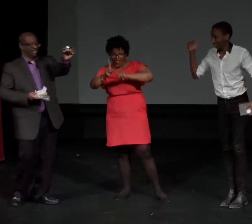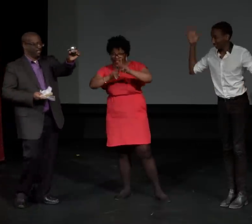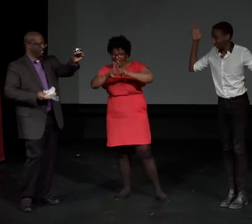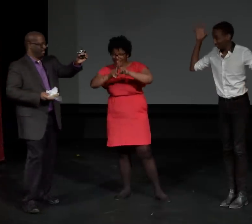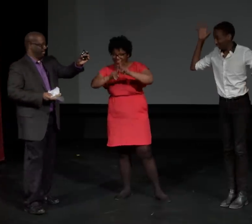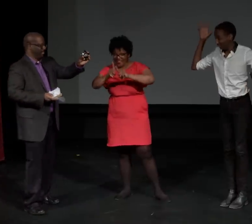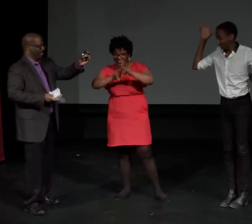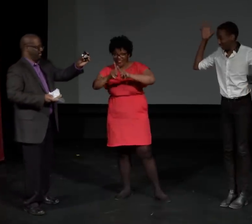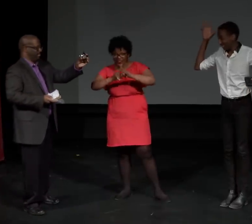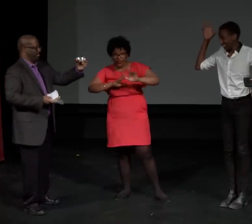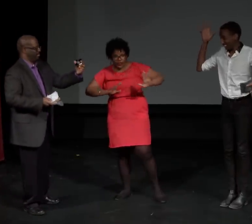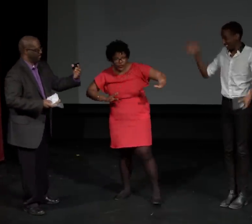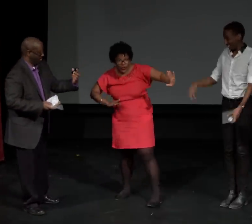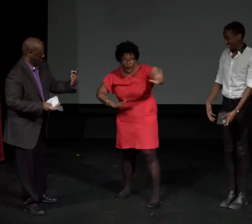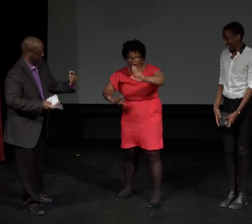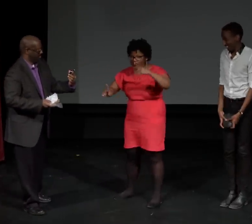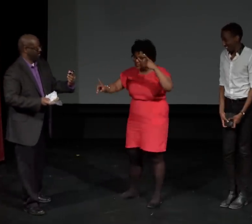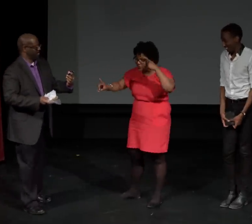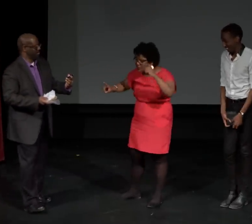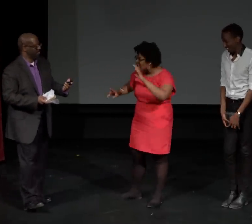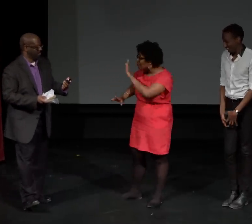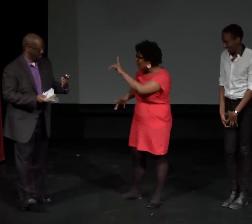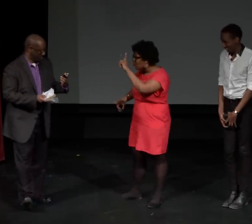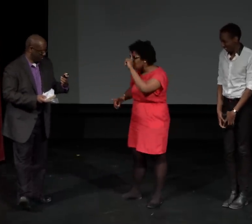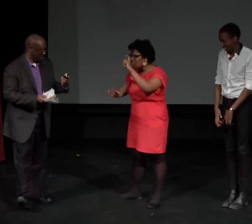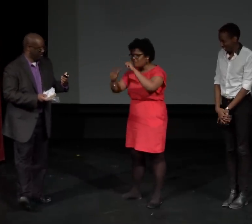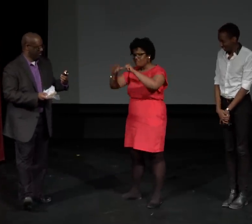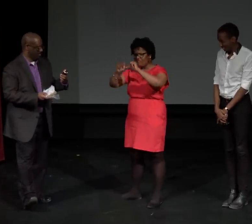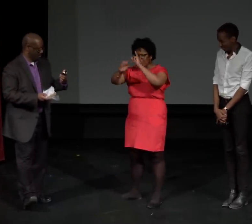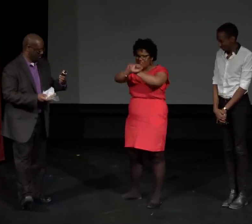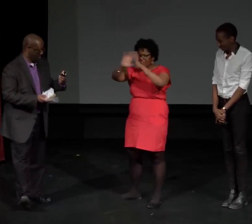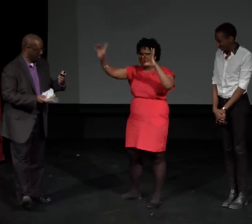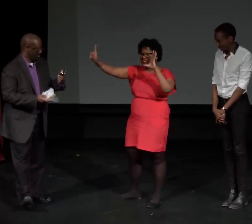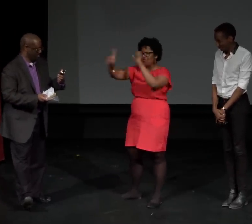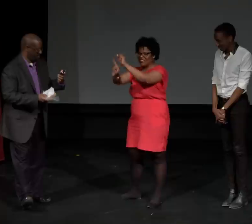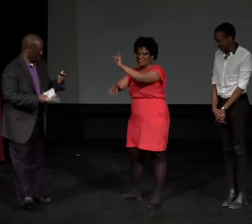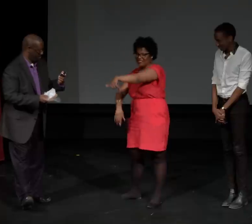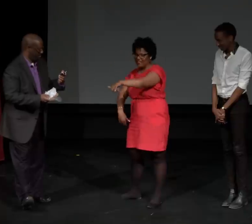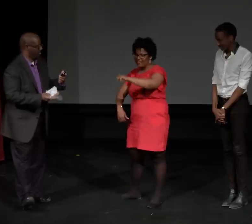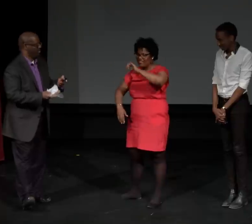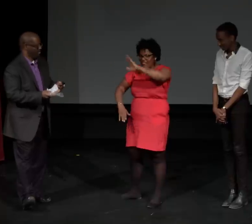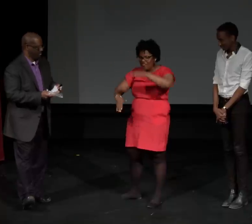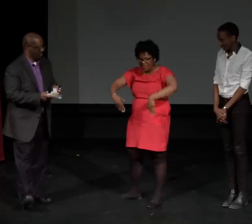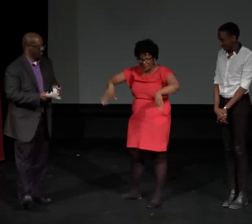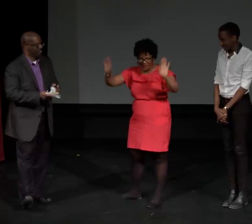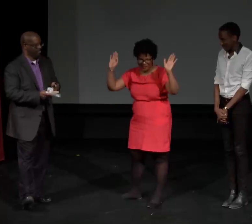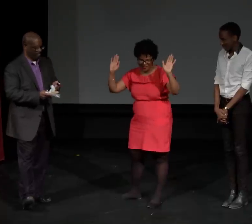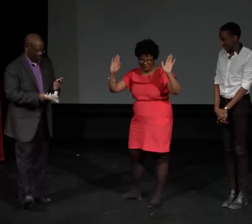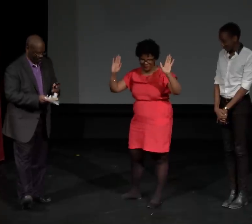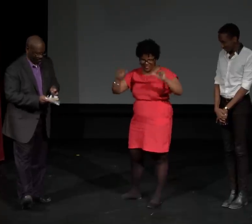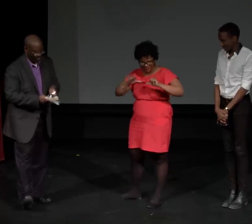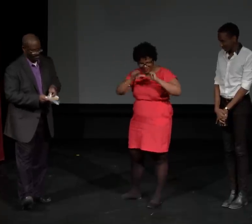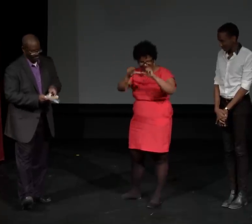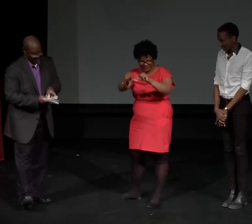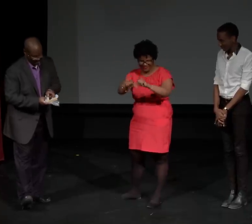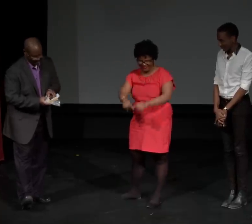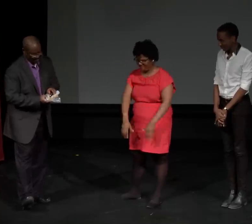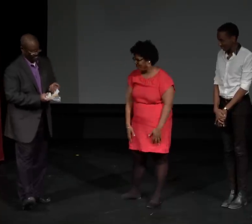So you can see that it's a star. And all of our dreams are alive and we should all continue